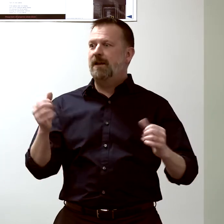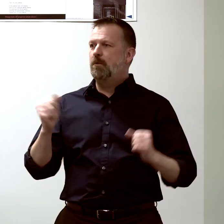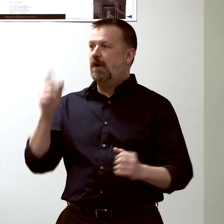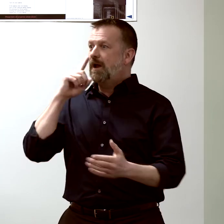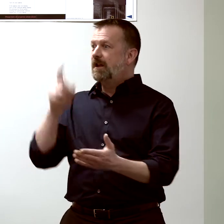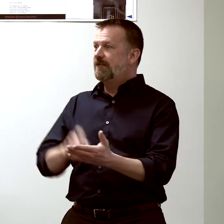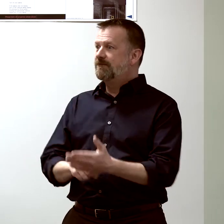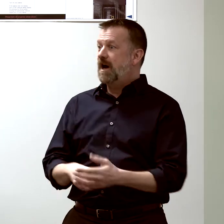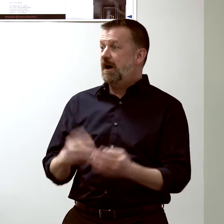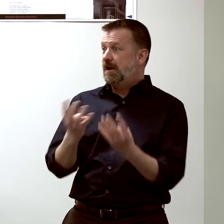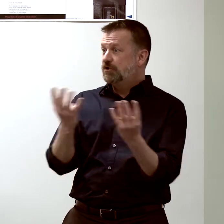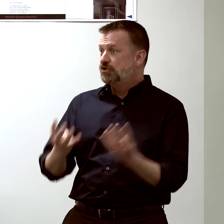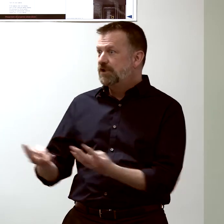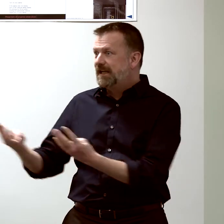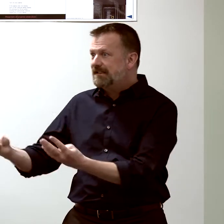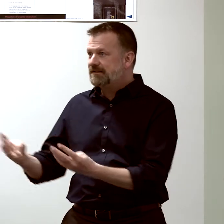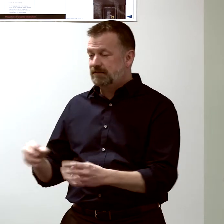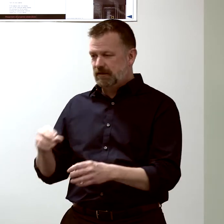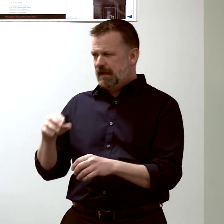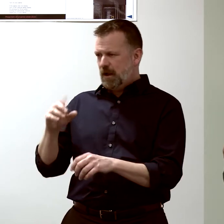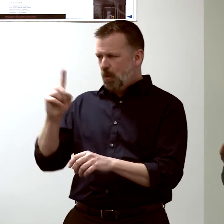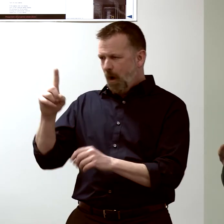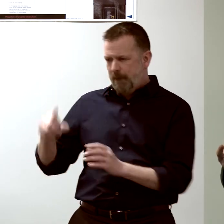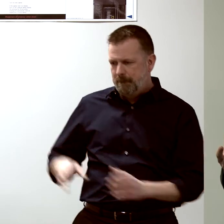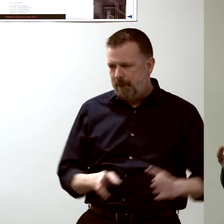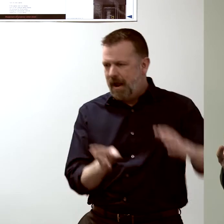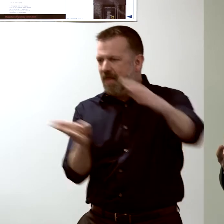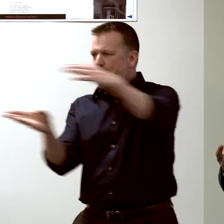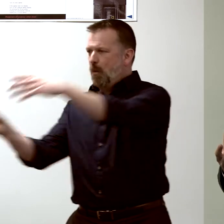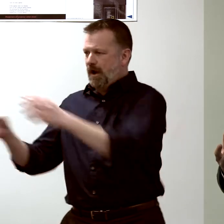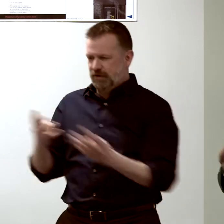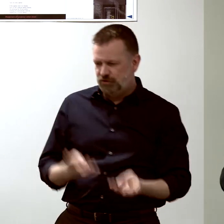in different parts of the same pathway,